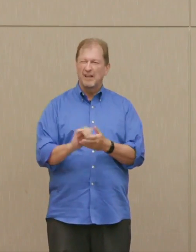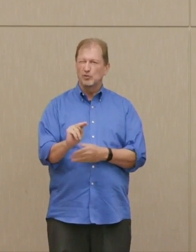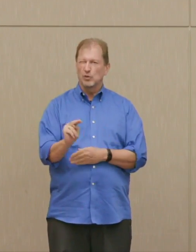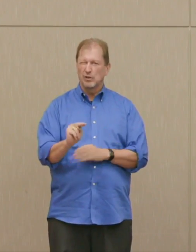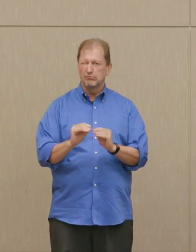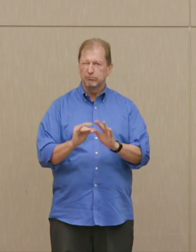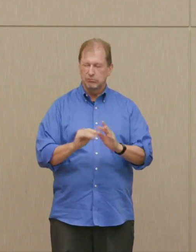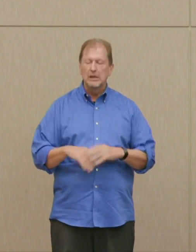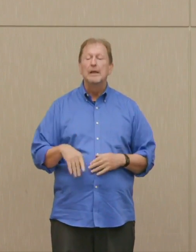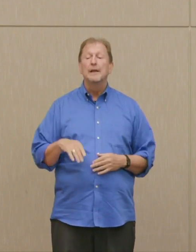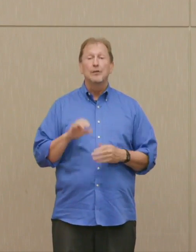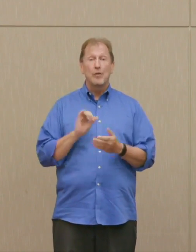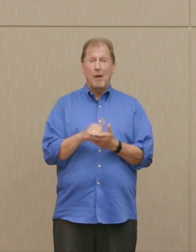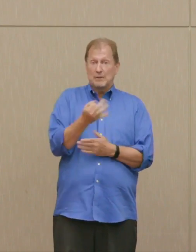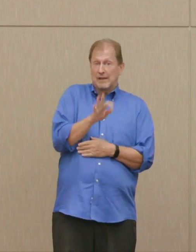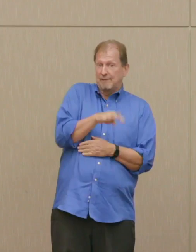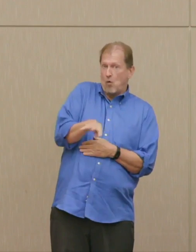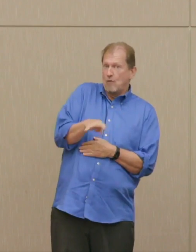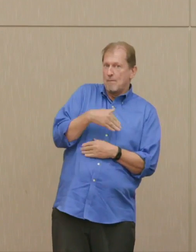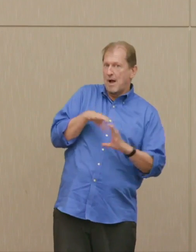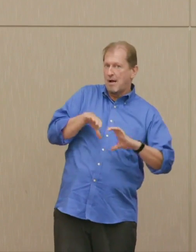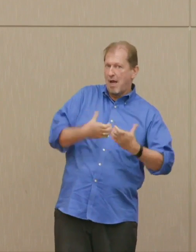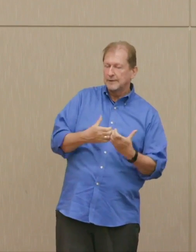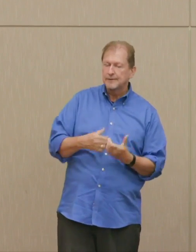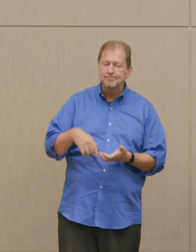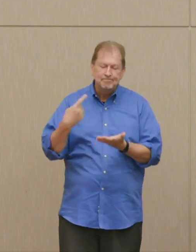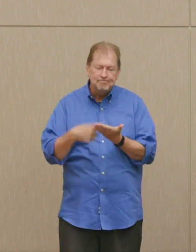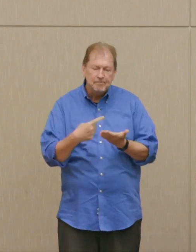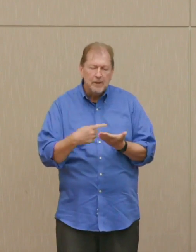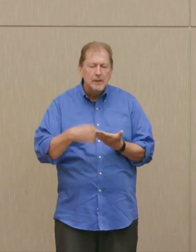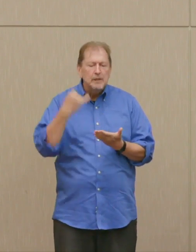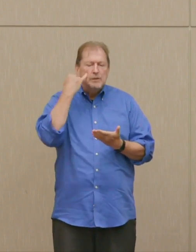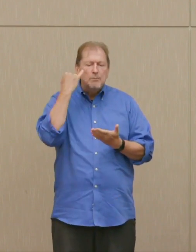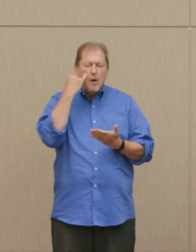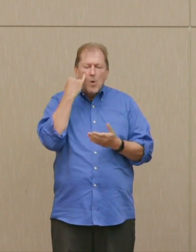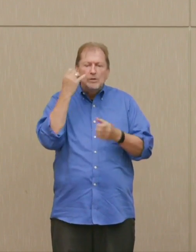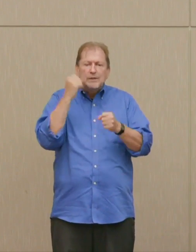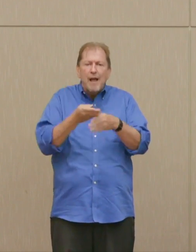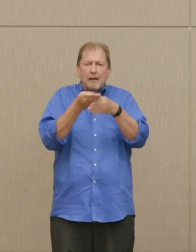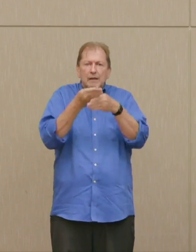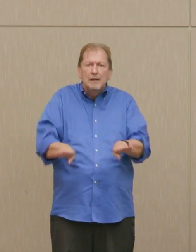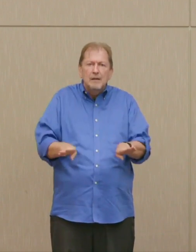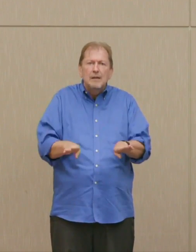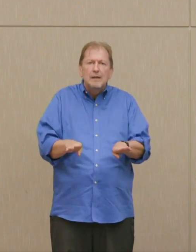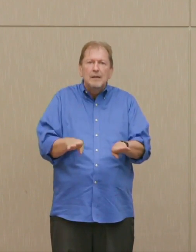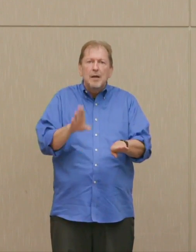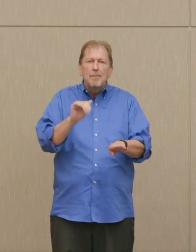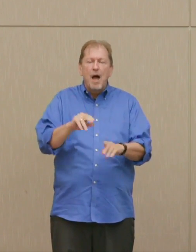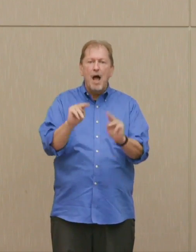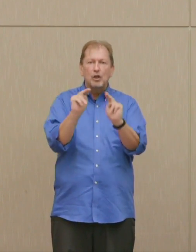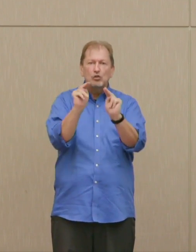is known," he said in 1944, "could be split, and in splitting by neutrons, getting into